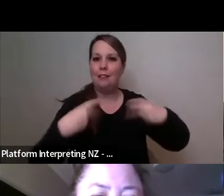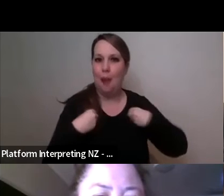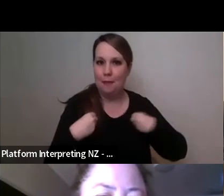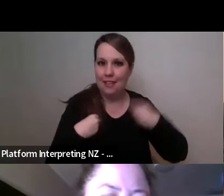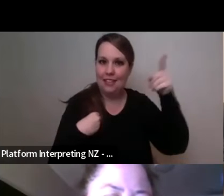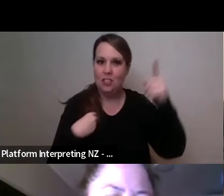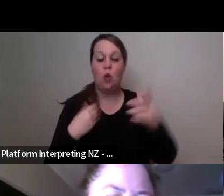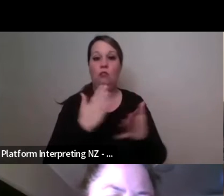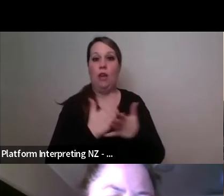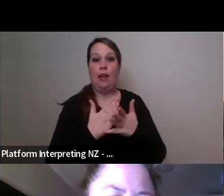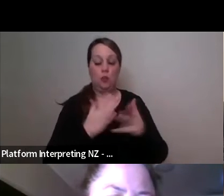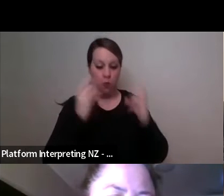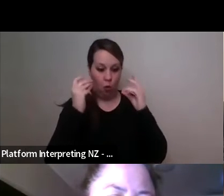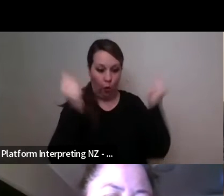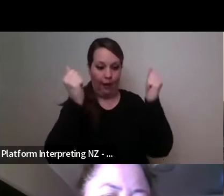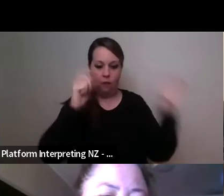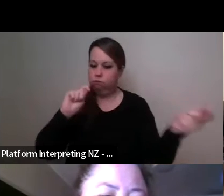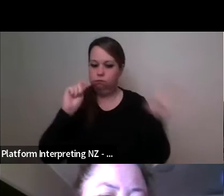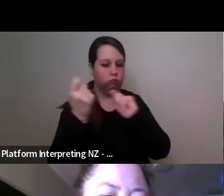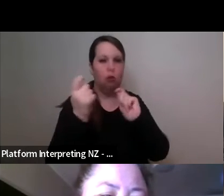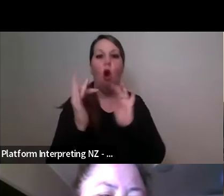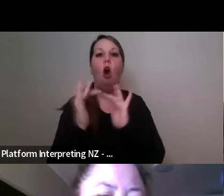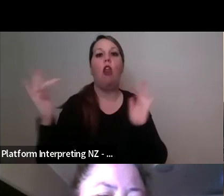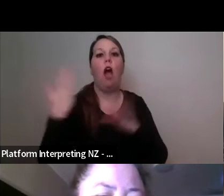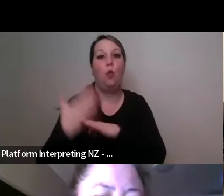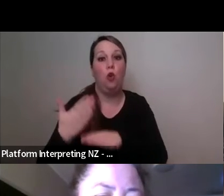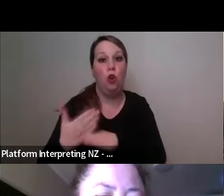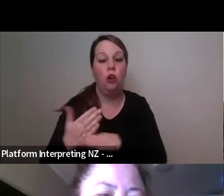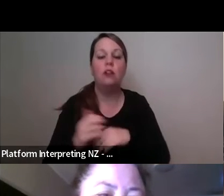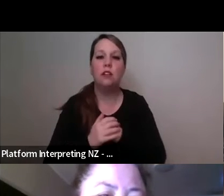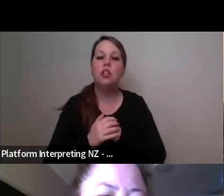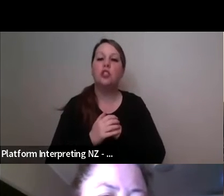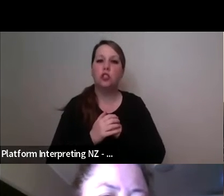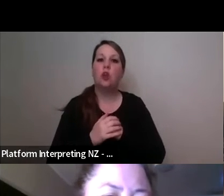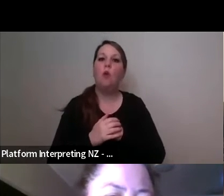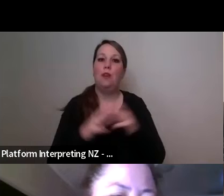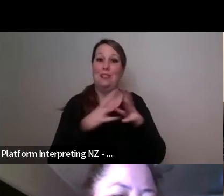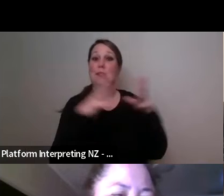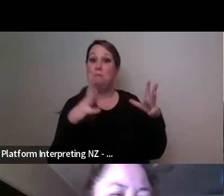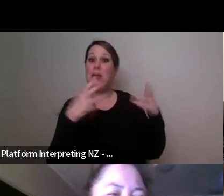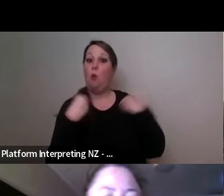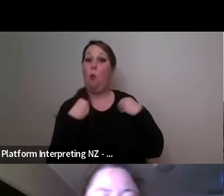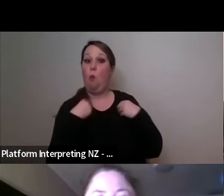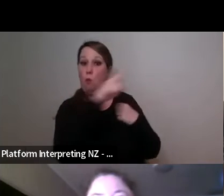had to, to online so our priority both as a company and organization uh working with the board was to